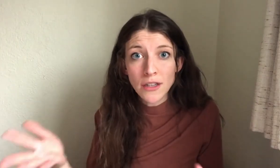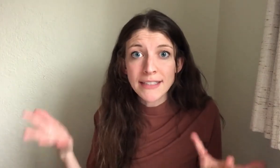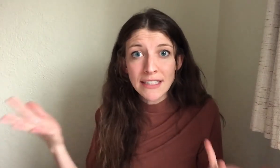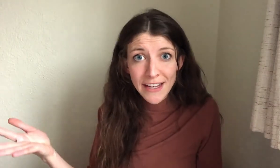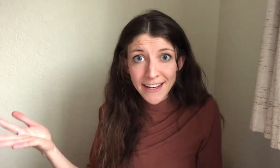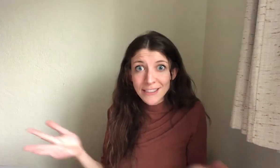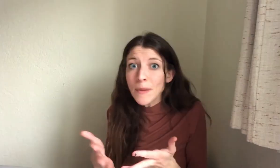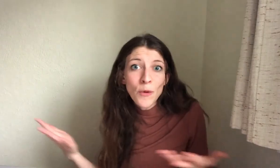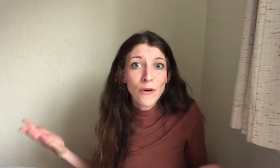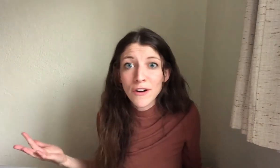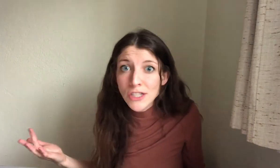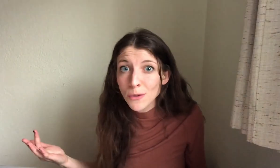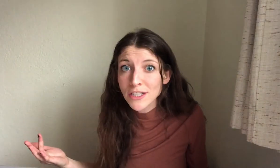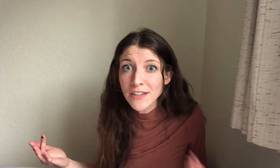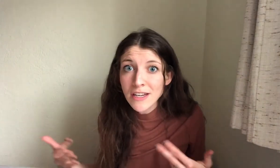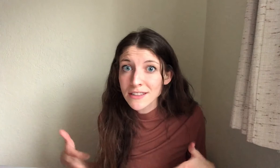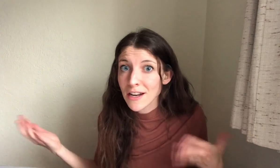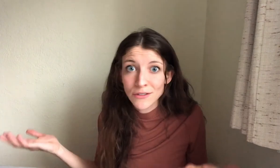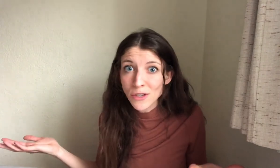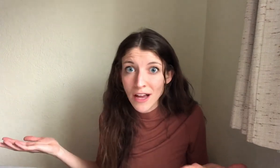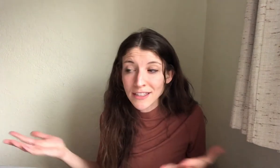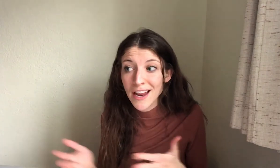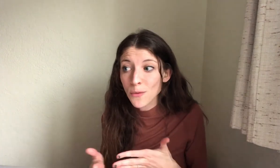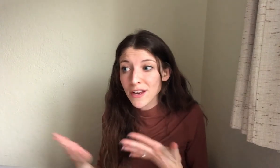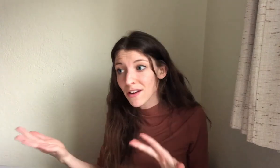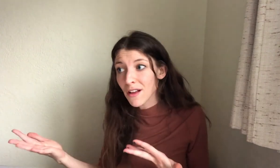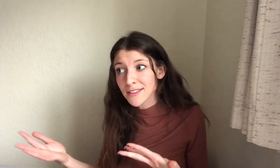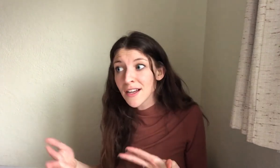lot of TV. Some people prefer just to watch TV instead of socializing and with a hearing loss,